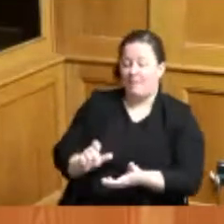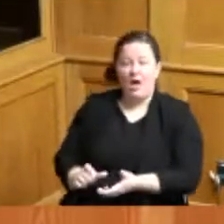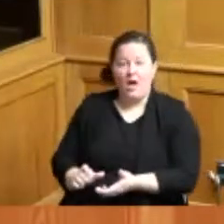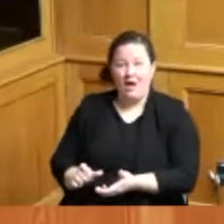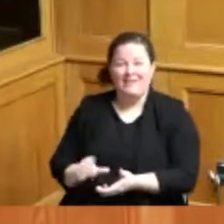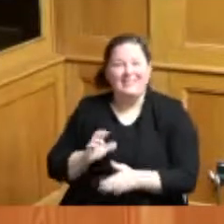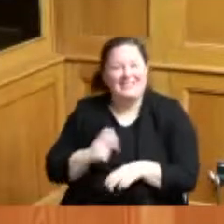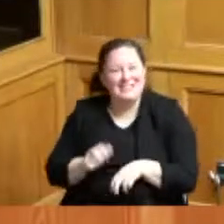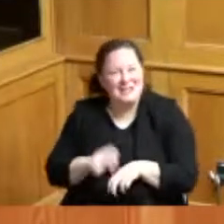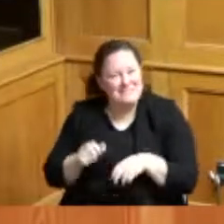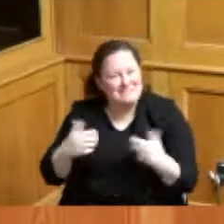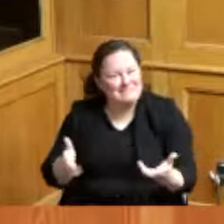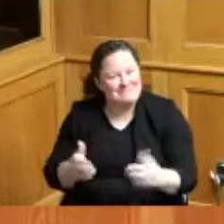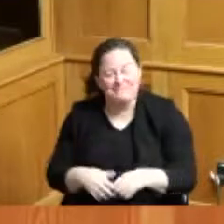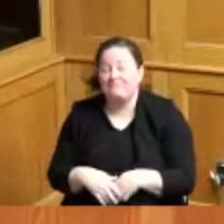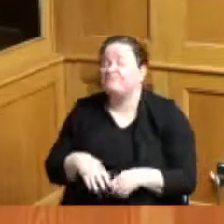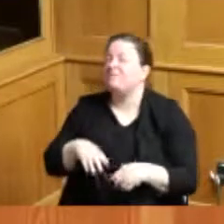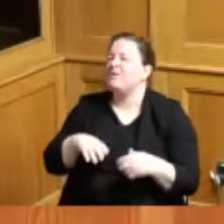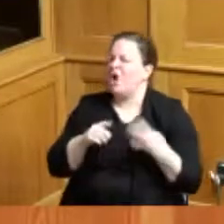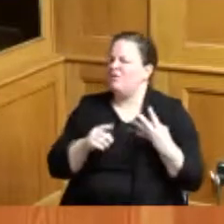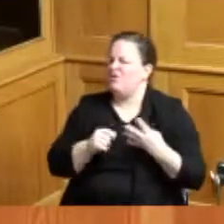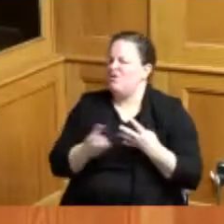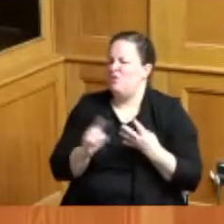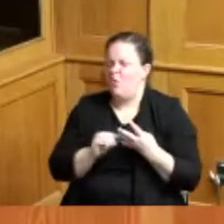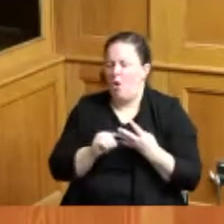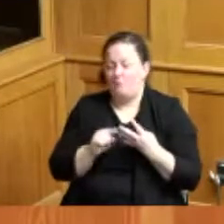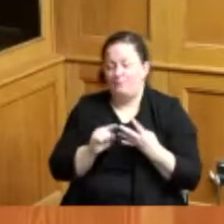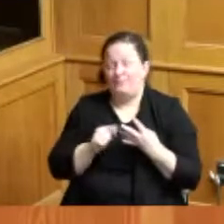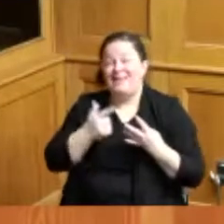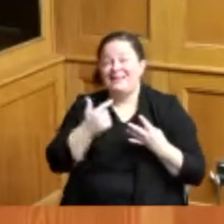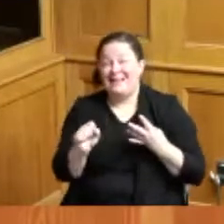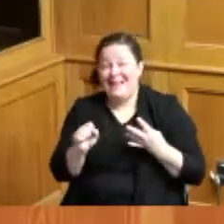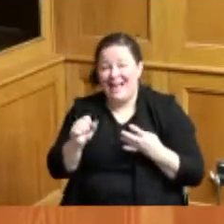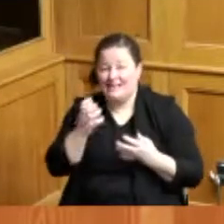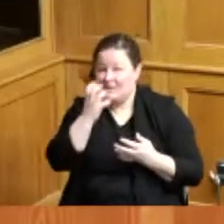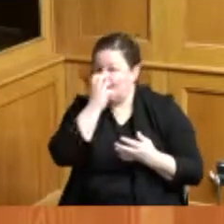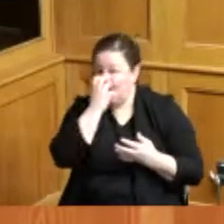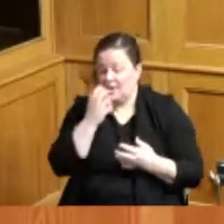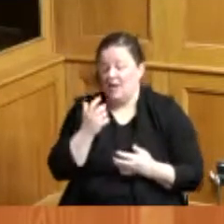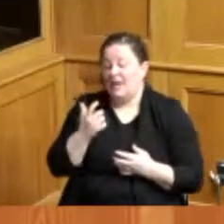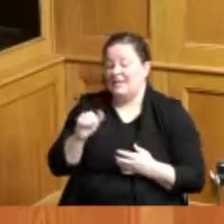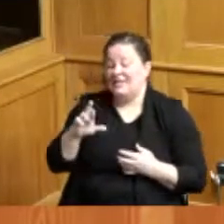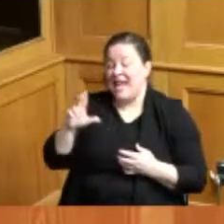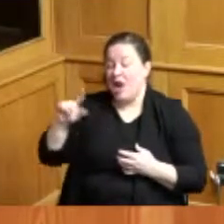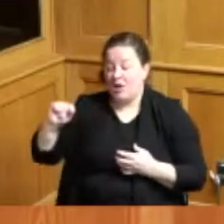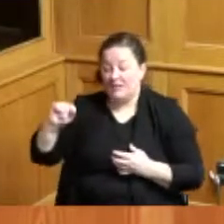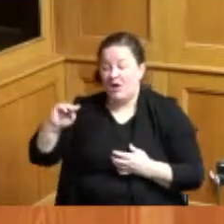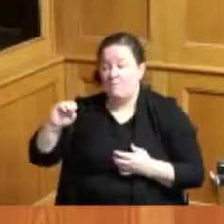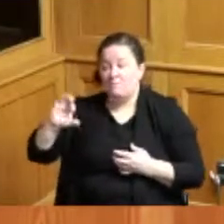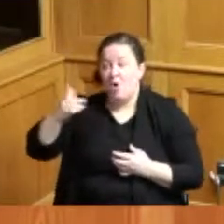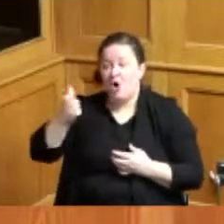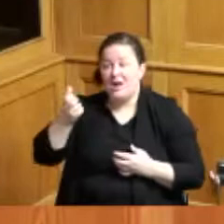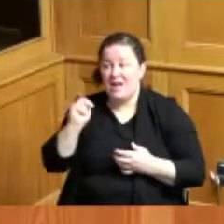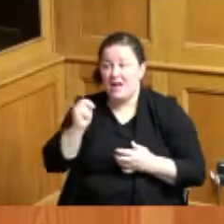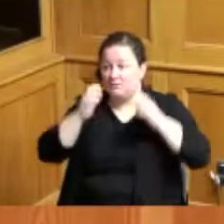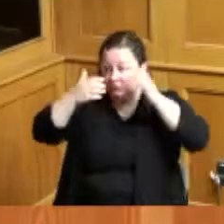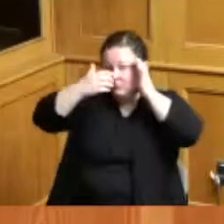the gas mask Garrett Morgan developed what he called the safety hood after noticing how many